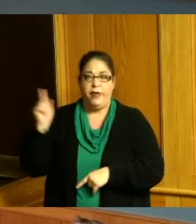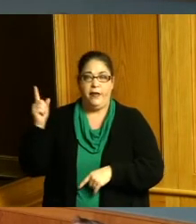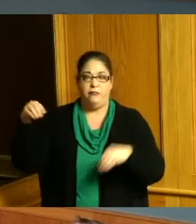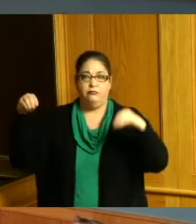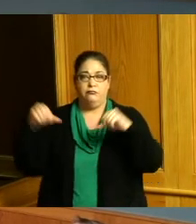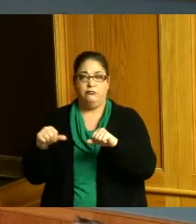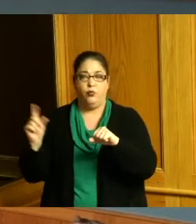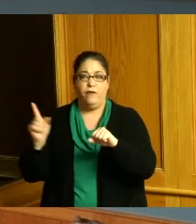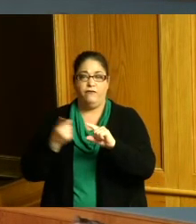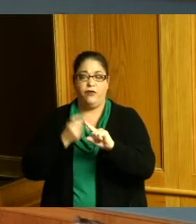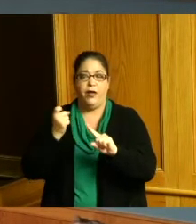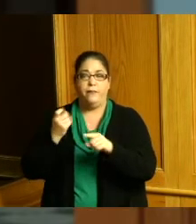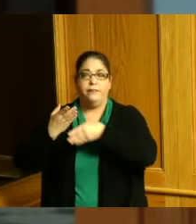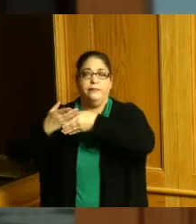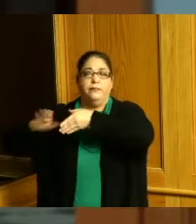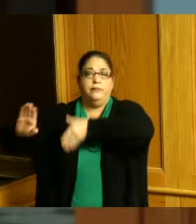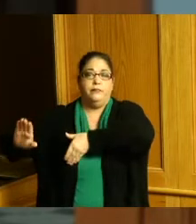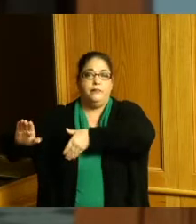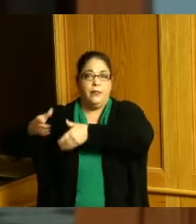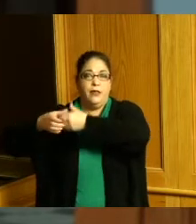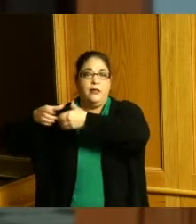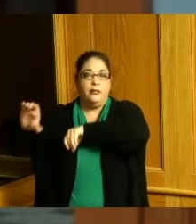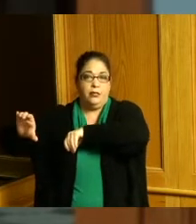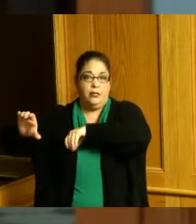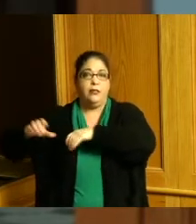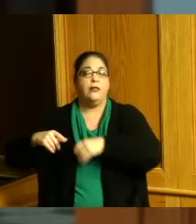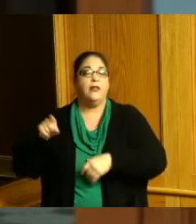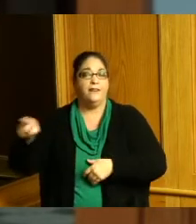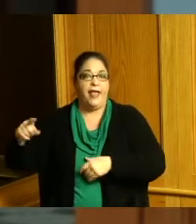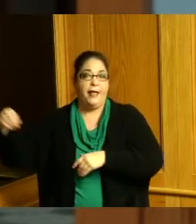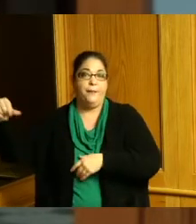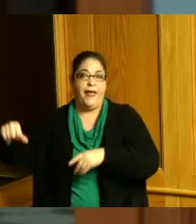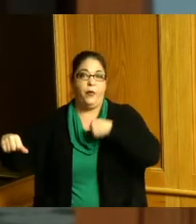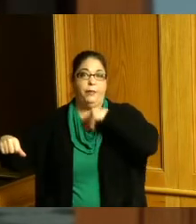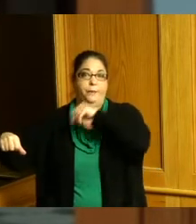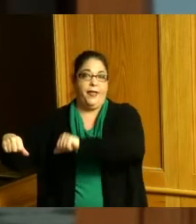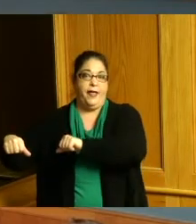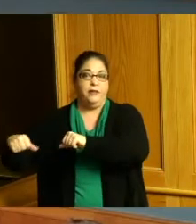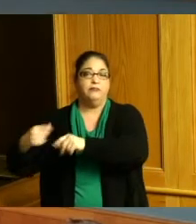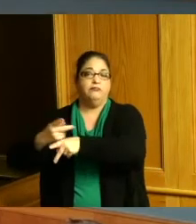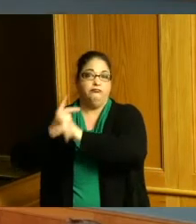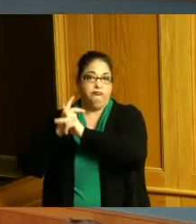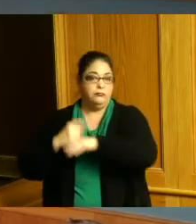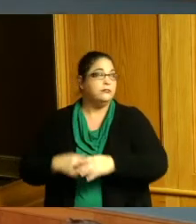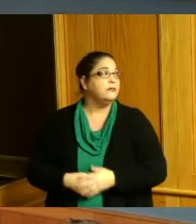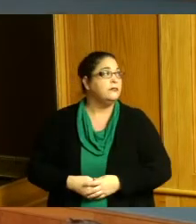this one is split between us and Miami Township okay questions comments make a motion to adopt